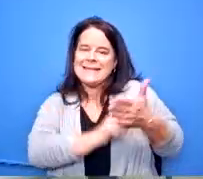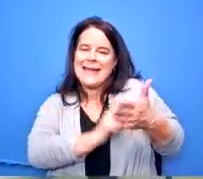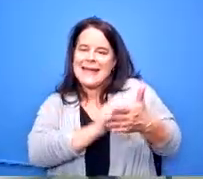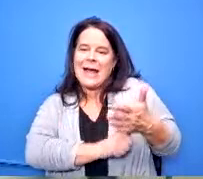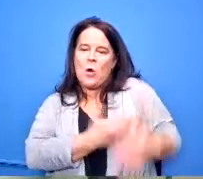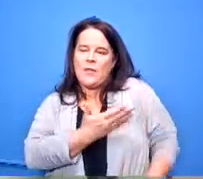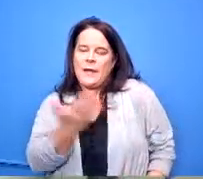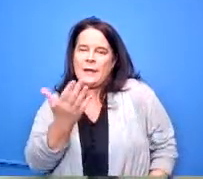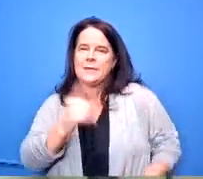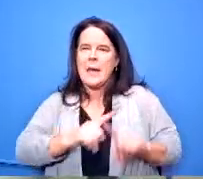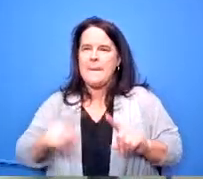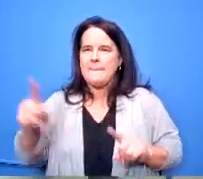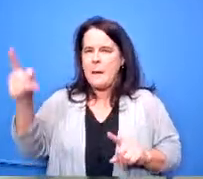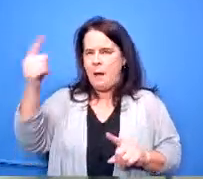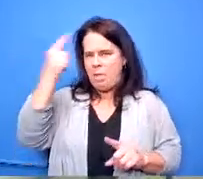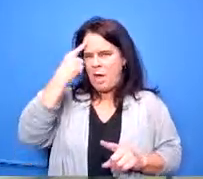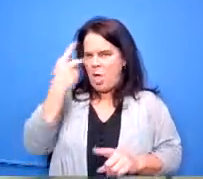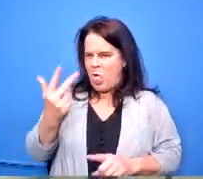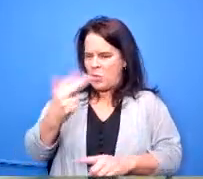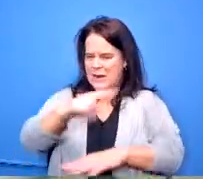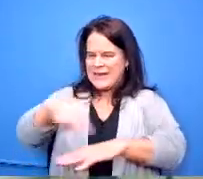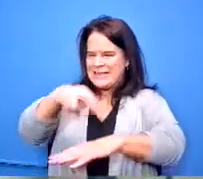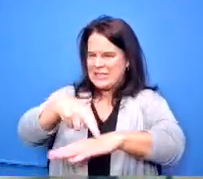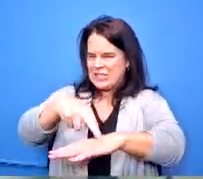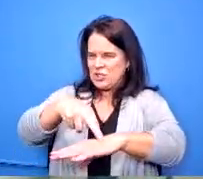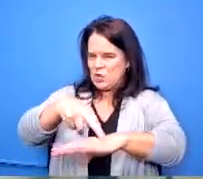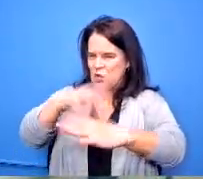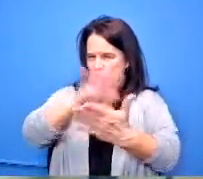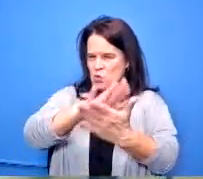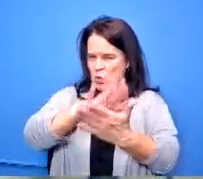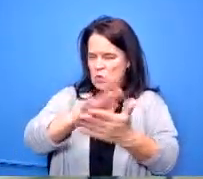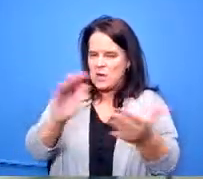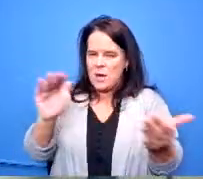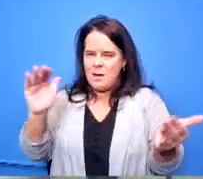three traditional schools is when you compare the program of studies and the things that are offered